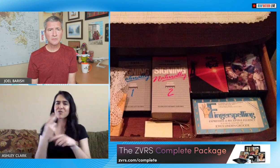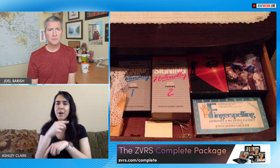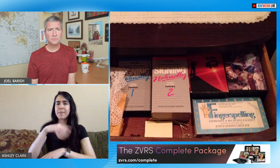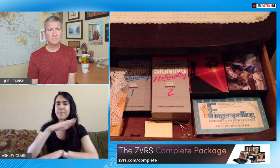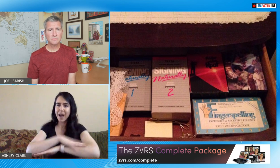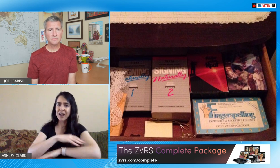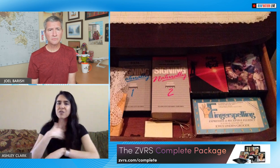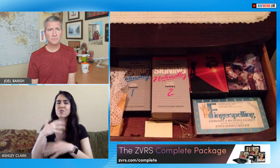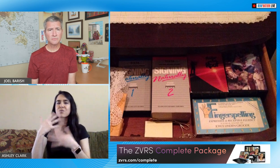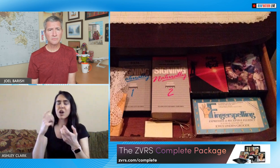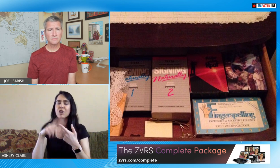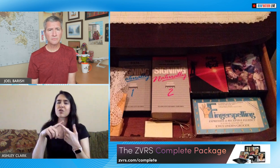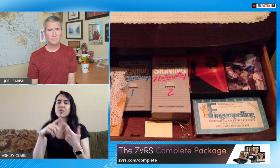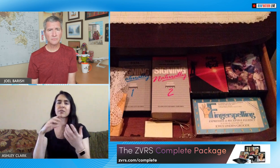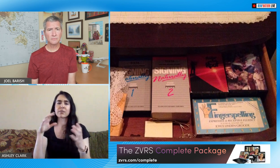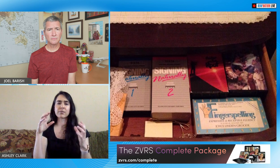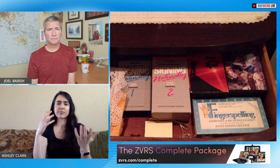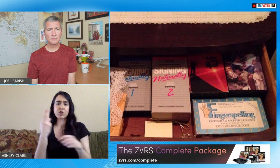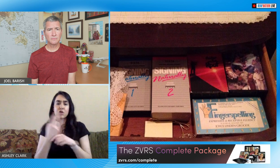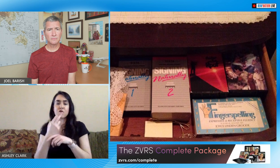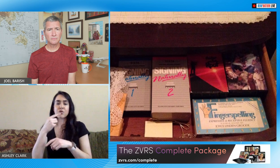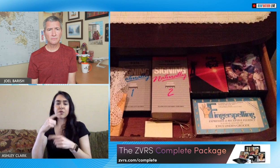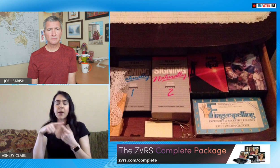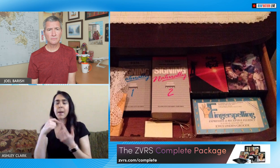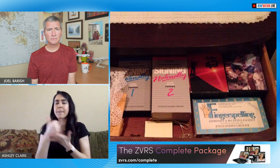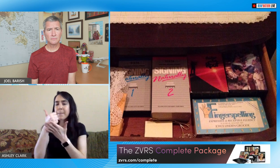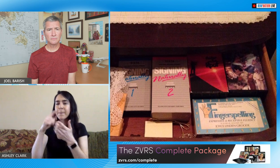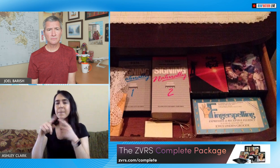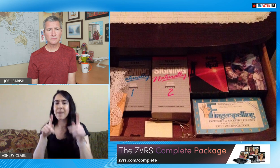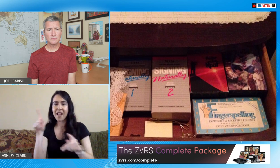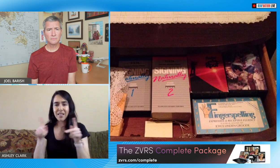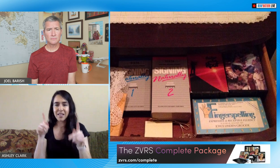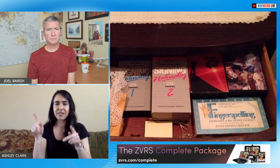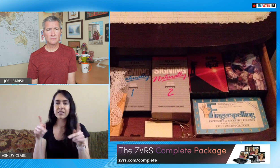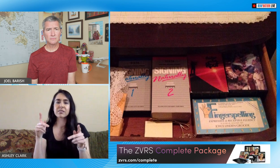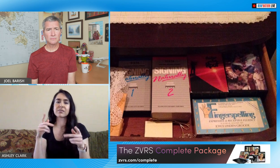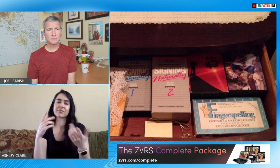post that I shared with others and the whole reason was because I wanted to use